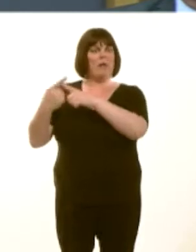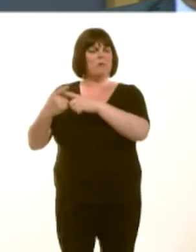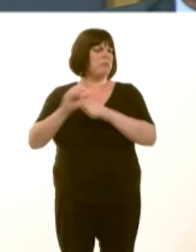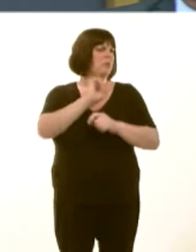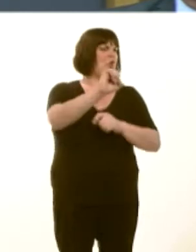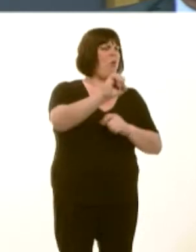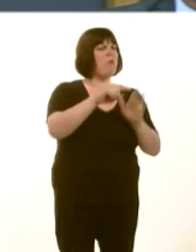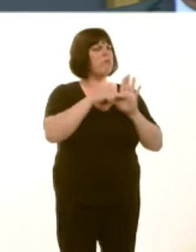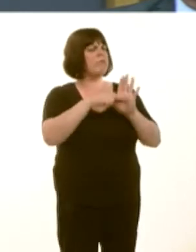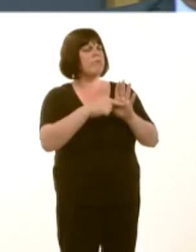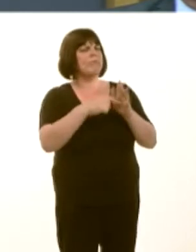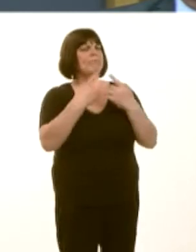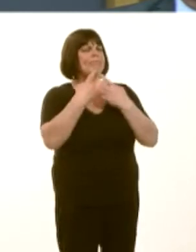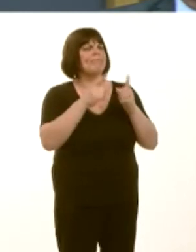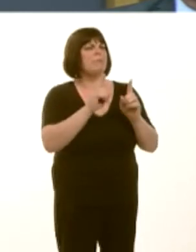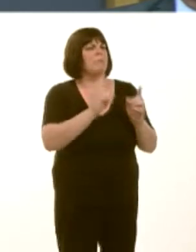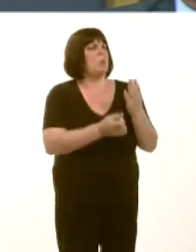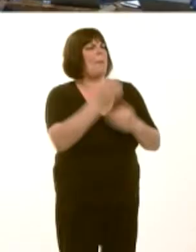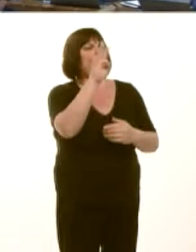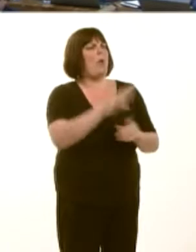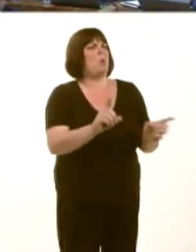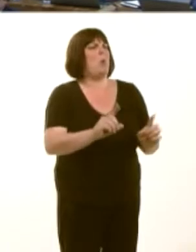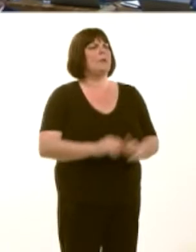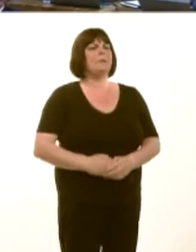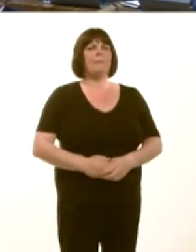the statement by your Government previously? Carwyn Jones: This is a devolved Government.